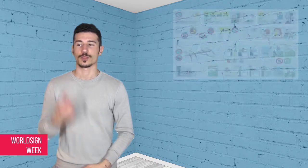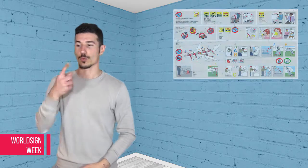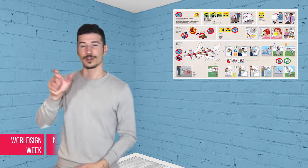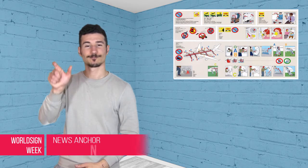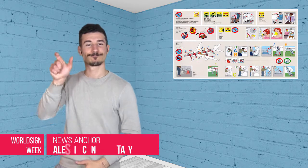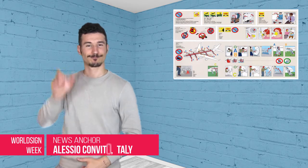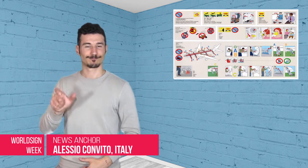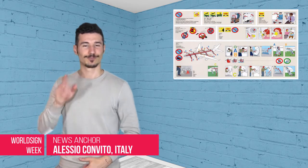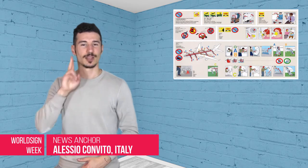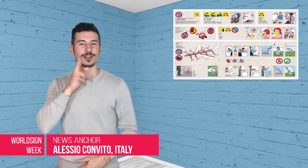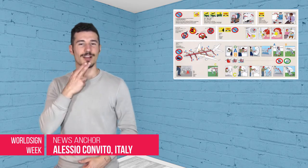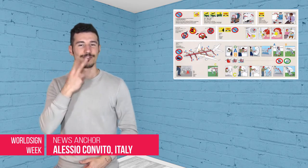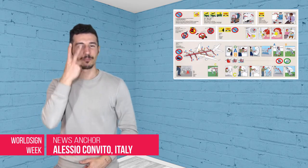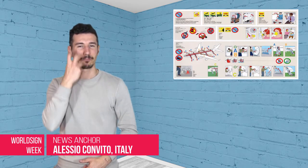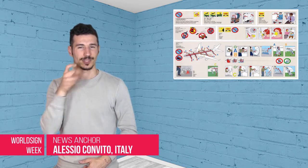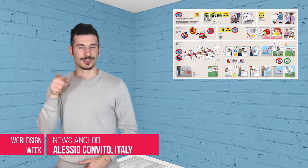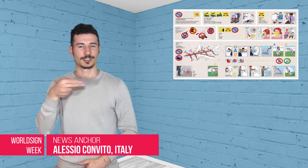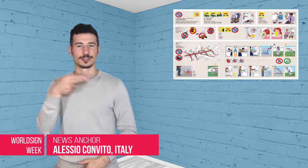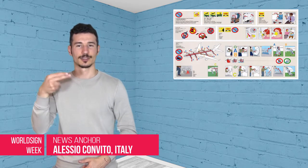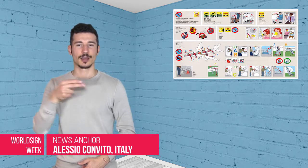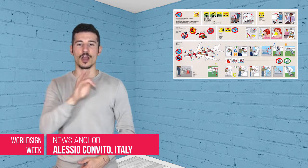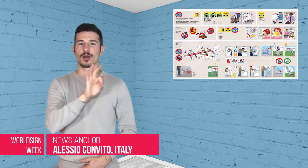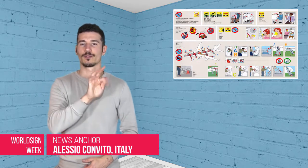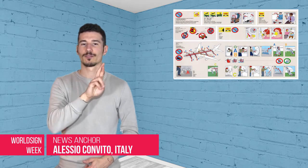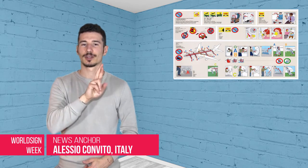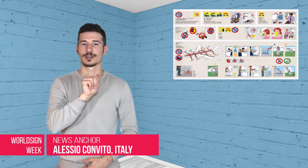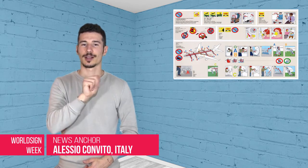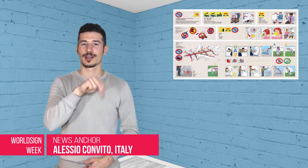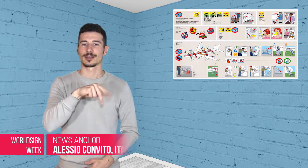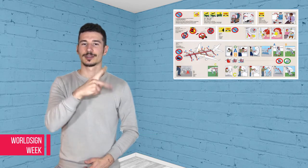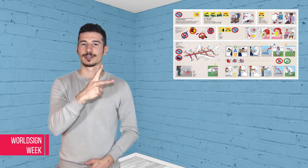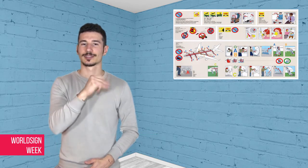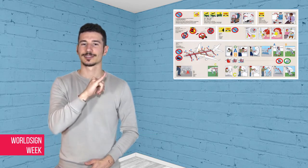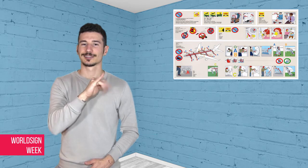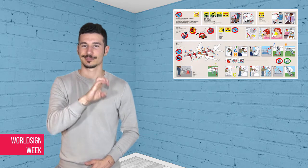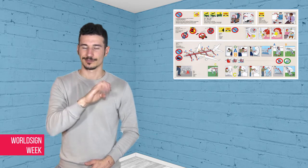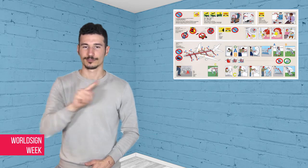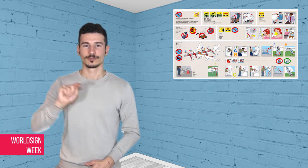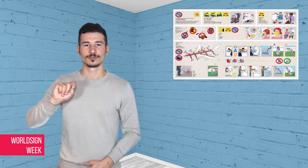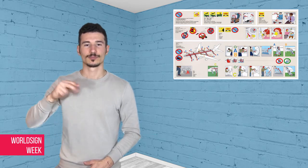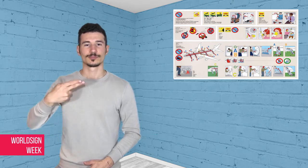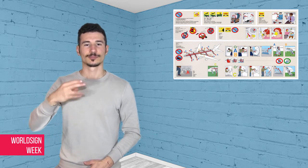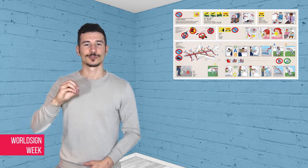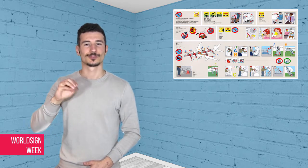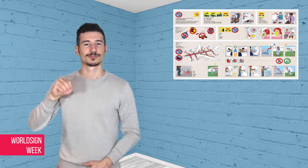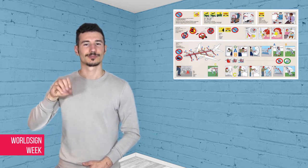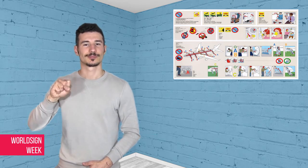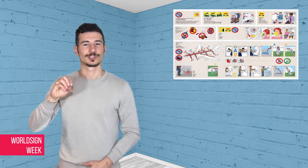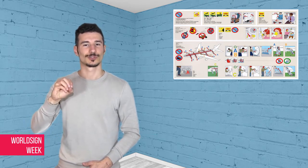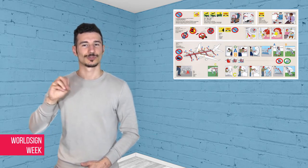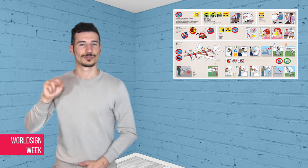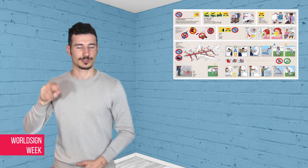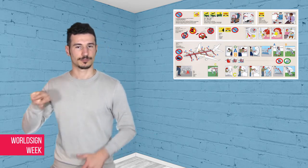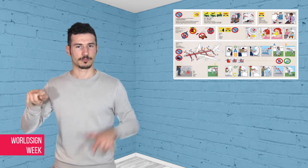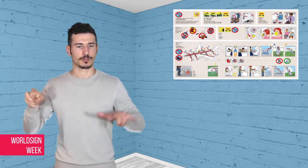Alessio: A Deaf-Blind person,Frankie Thomson was removed from easyJet flight